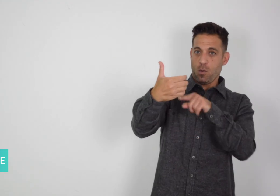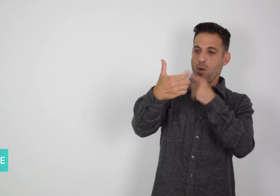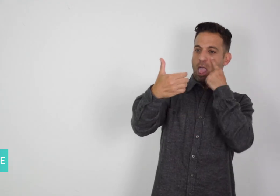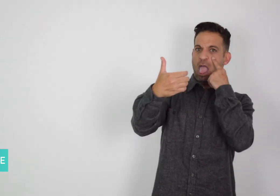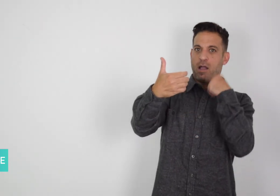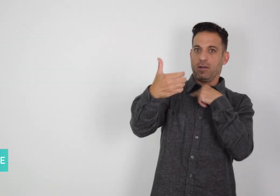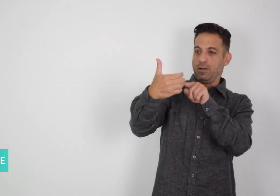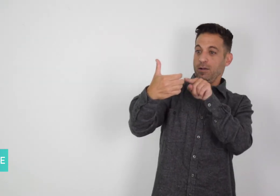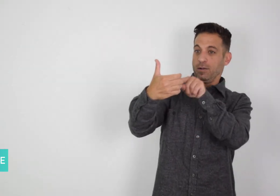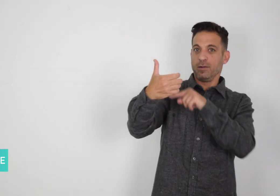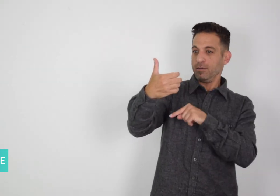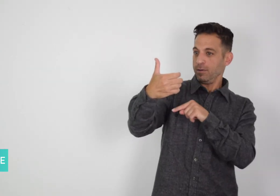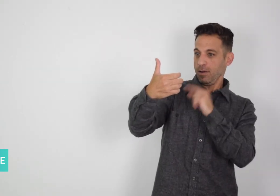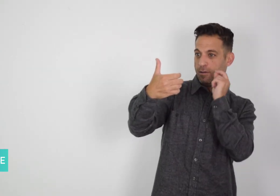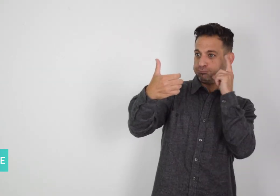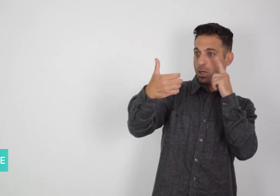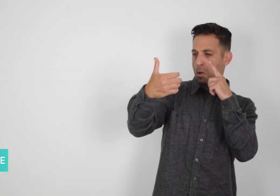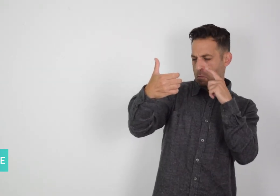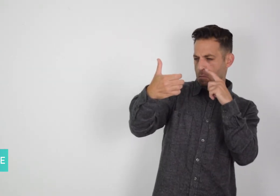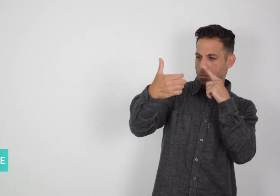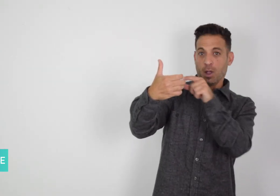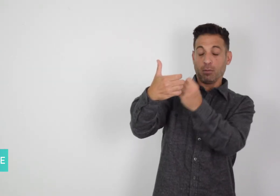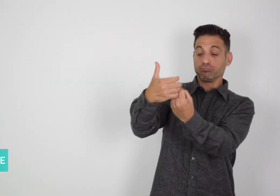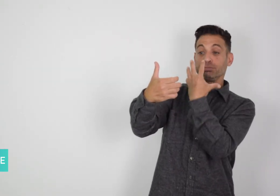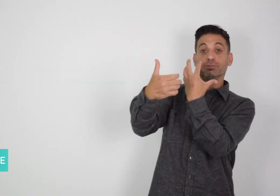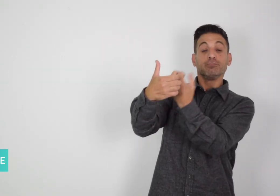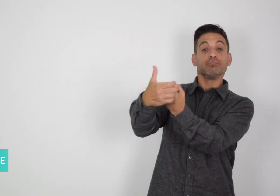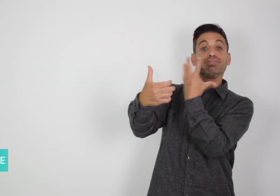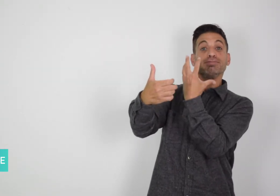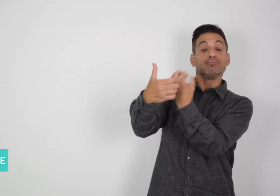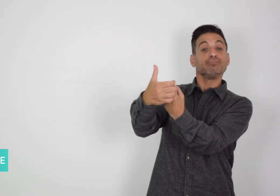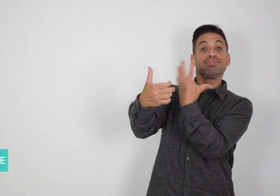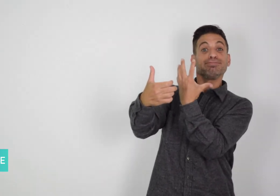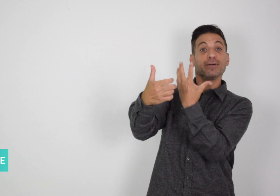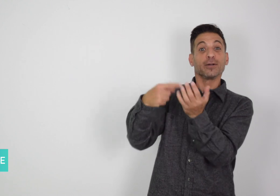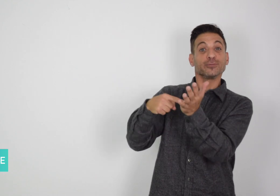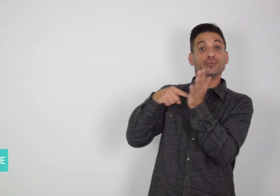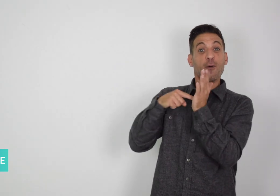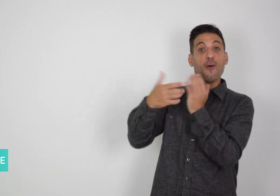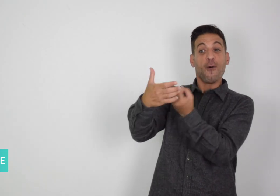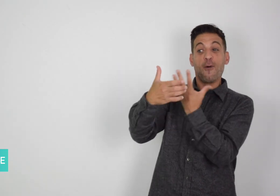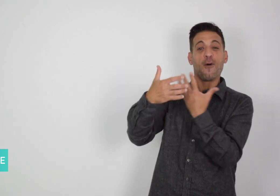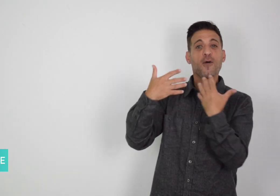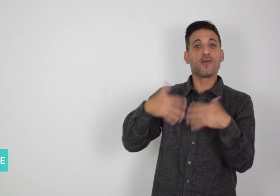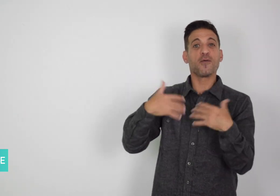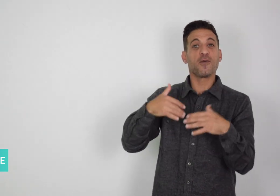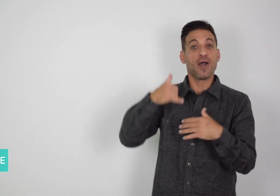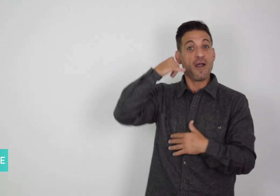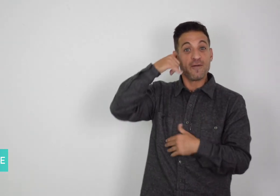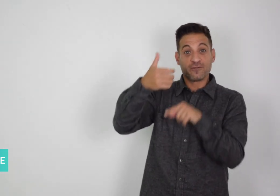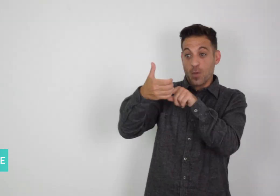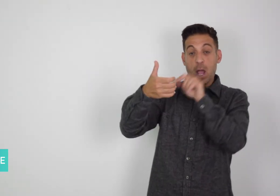Using the phone camera, Memojis can capture the user’s